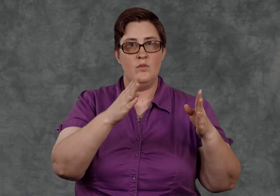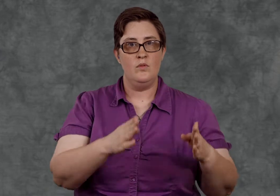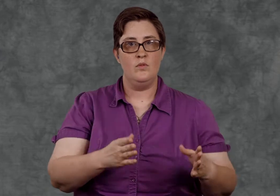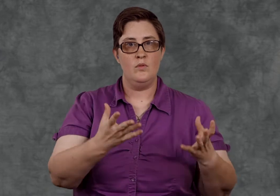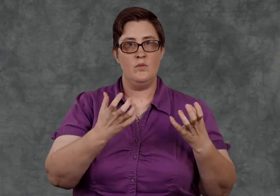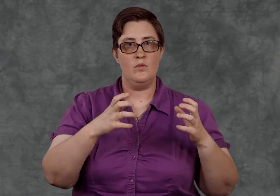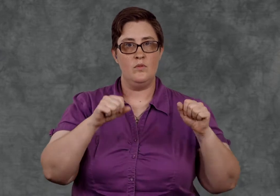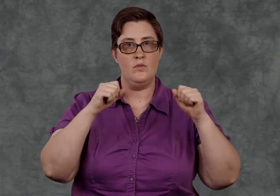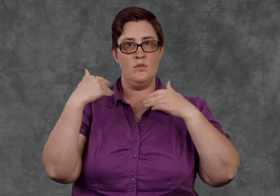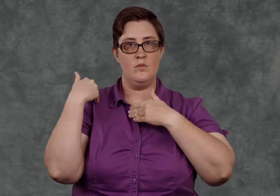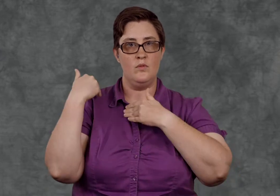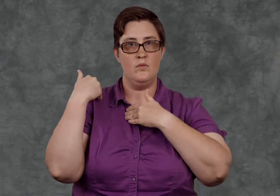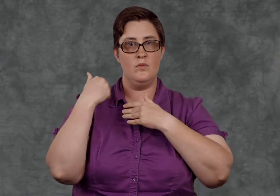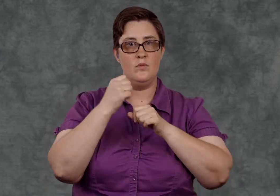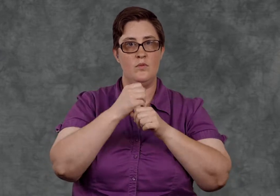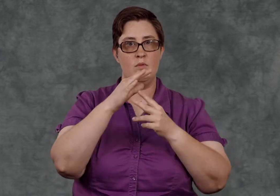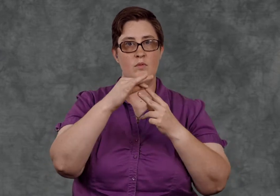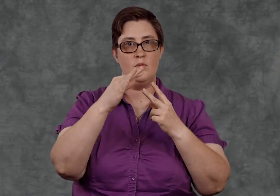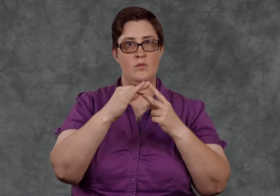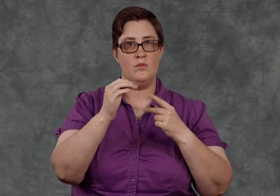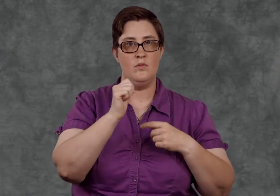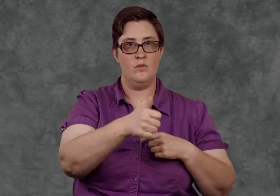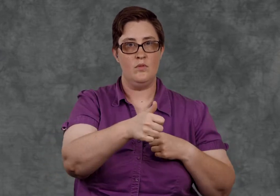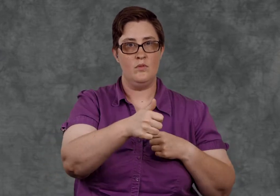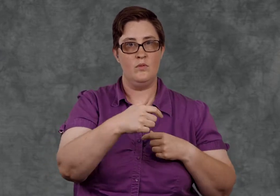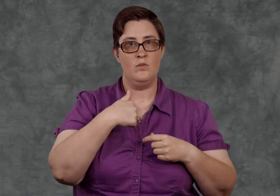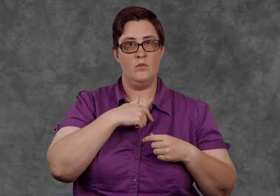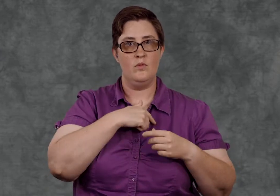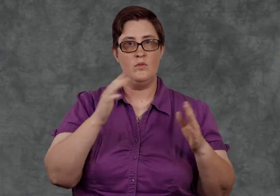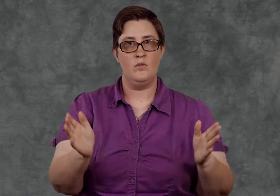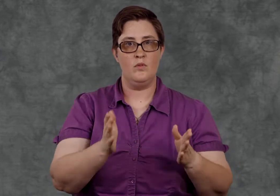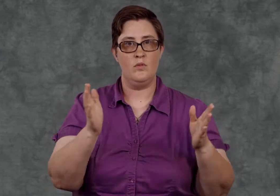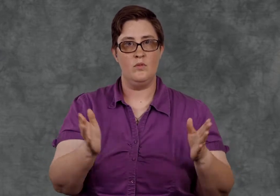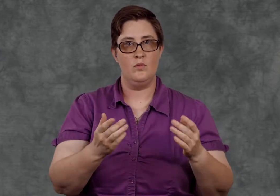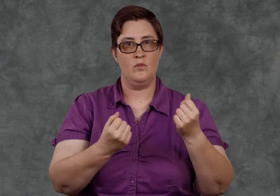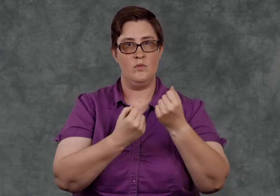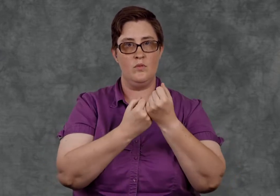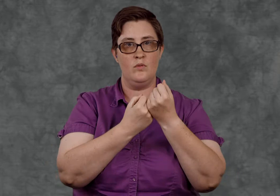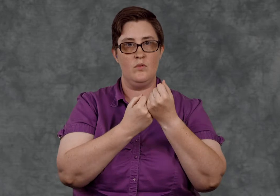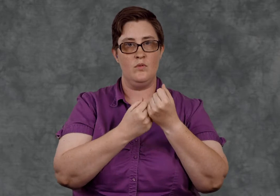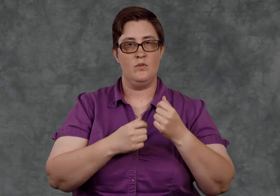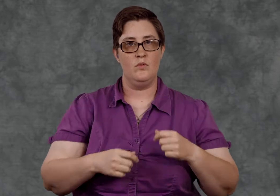We encourage and support people to take charge of their own lives.